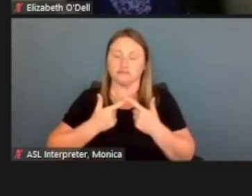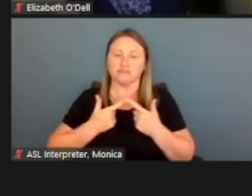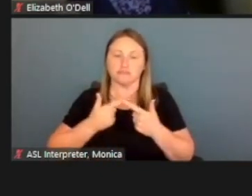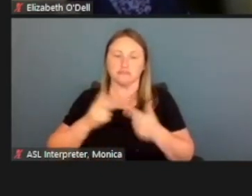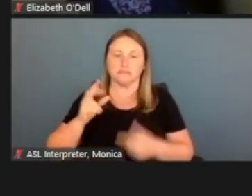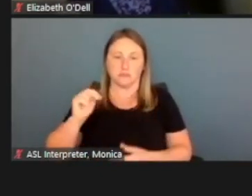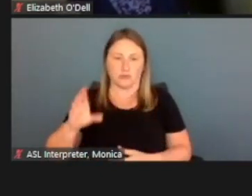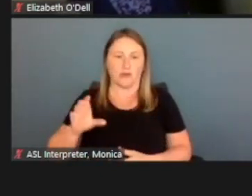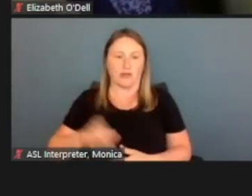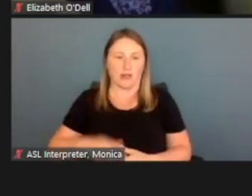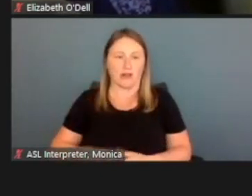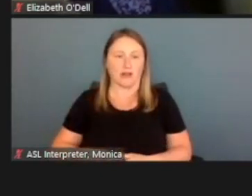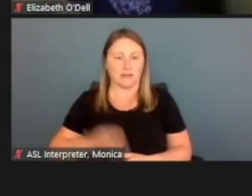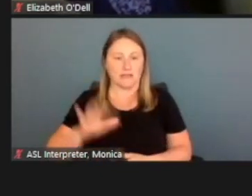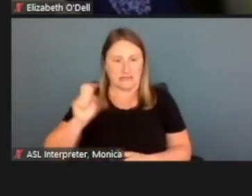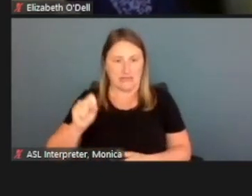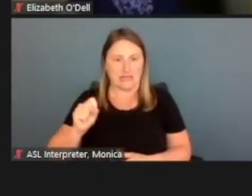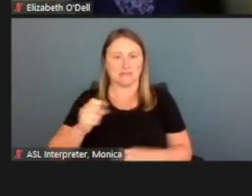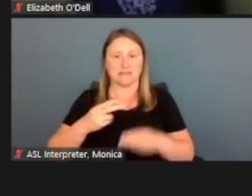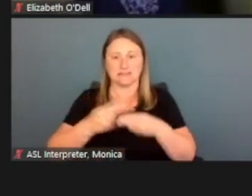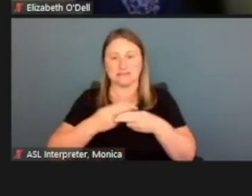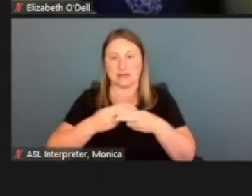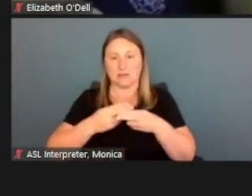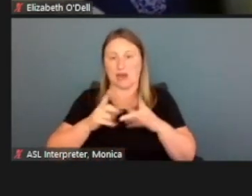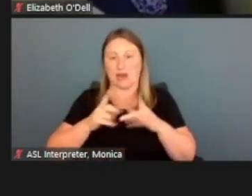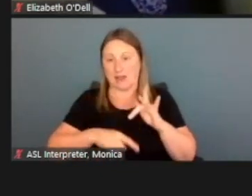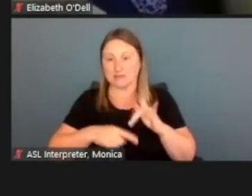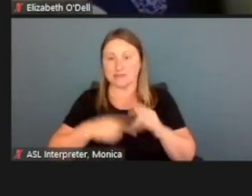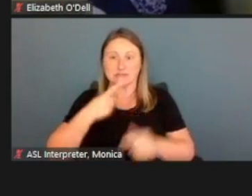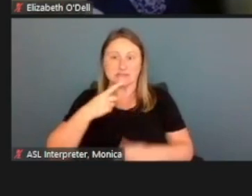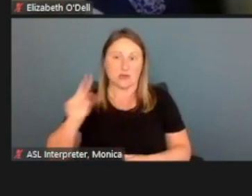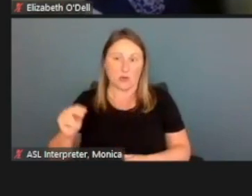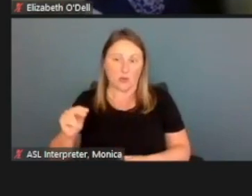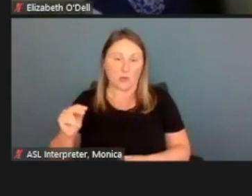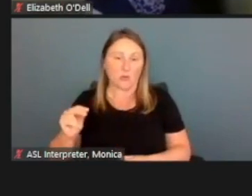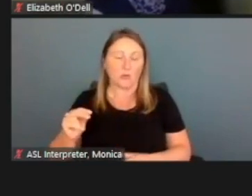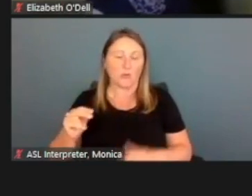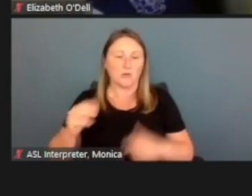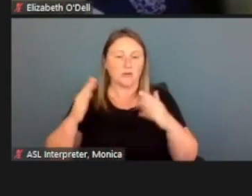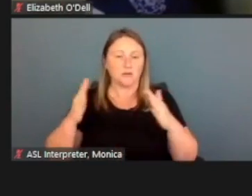Is anybody temporarily absent? We'll say, no. And again, if we have questions on that,